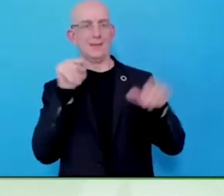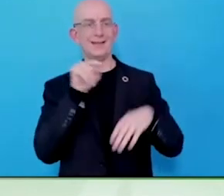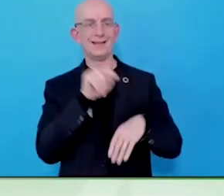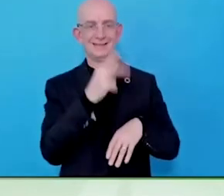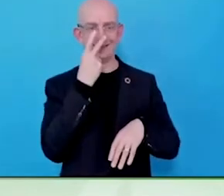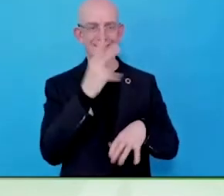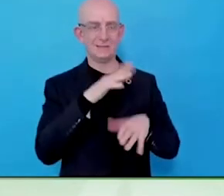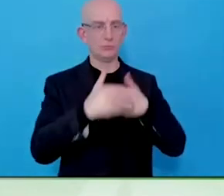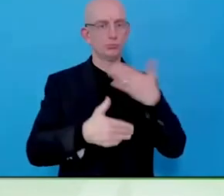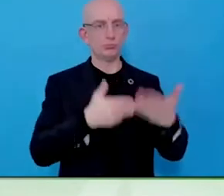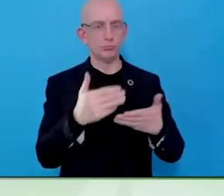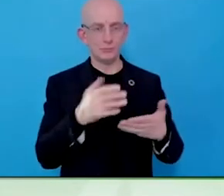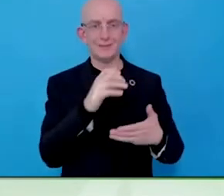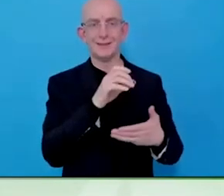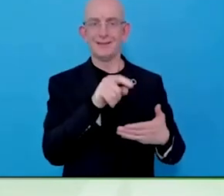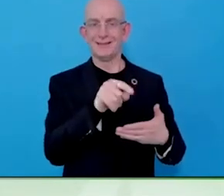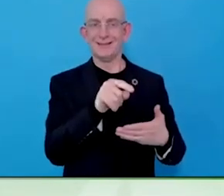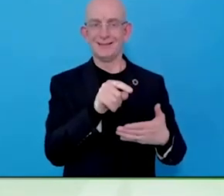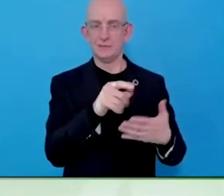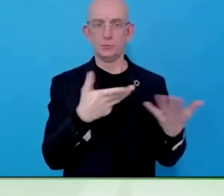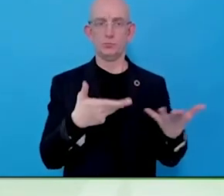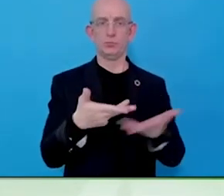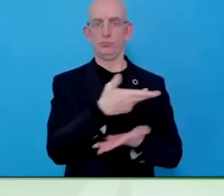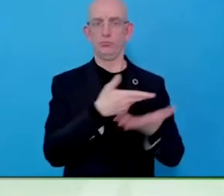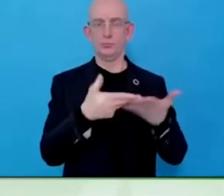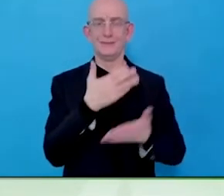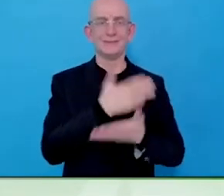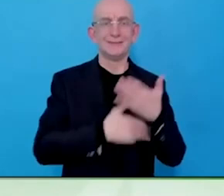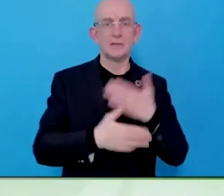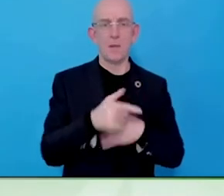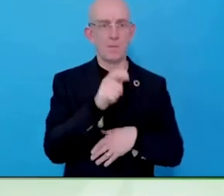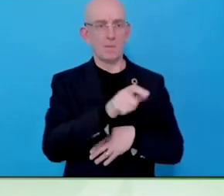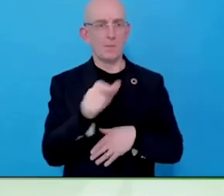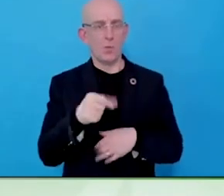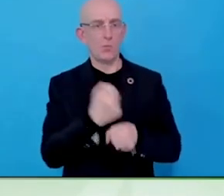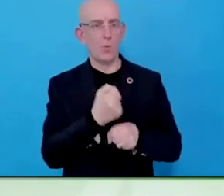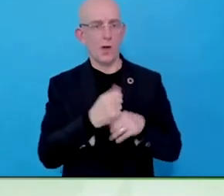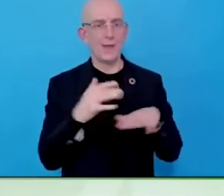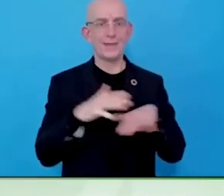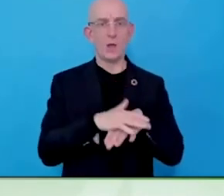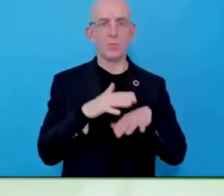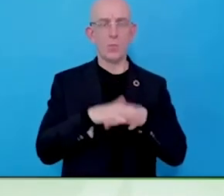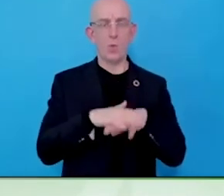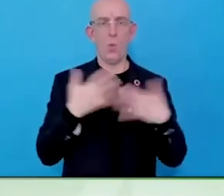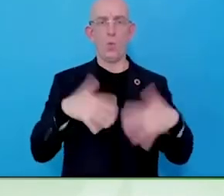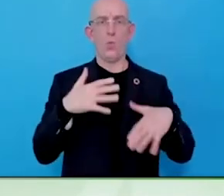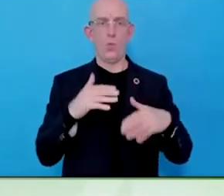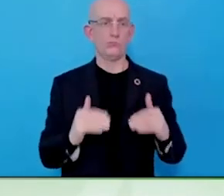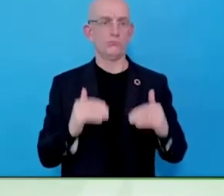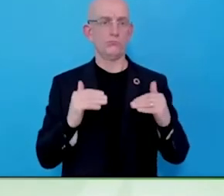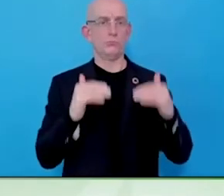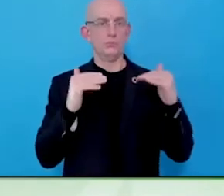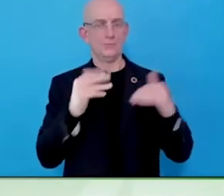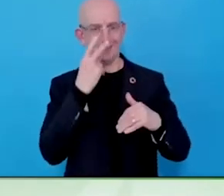people talking to each other as peers, rather than the employer not talking to people with disabilities at all, that has been a big